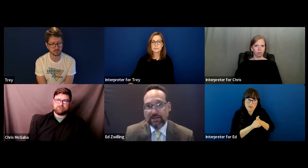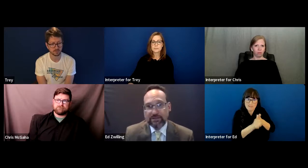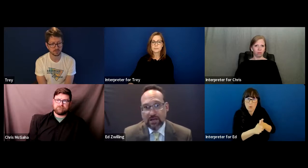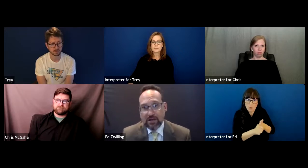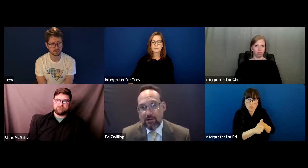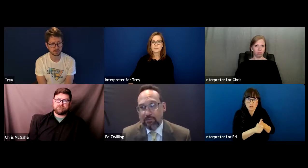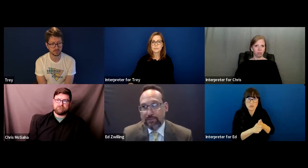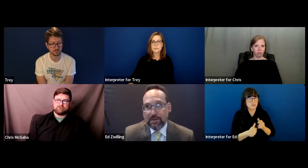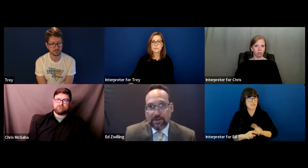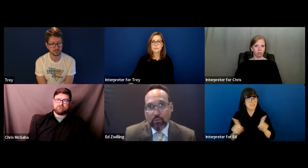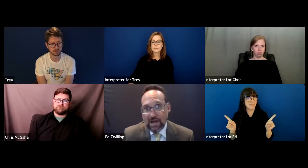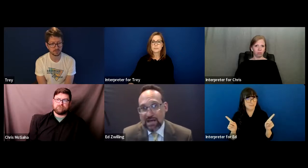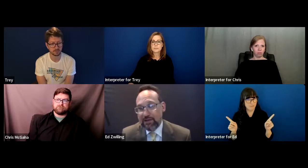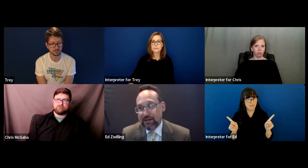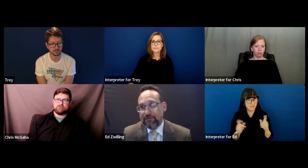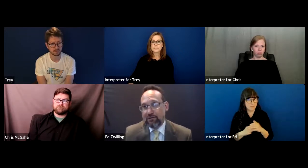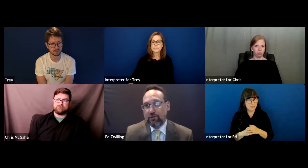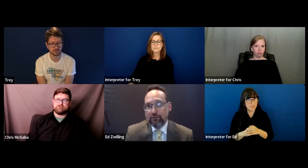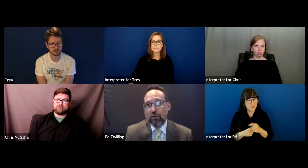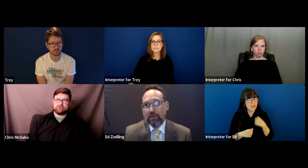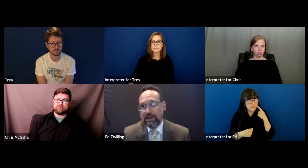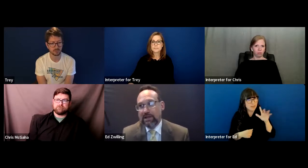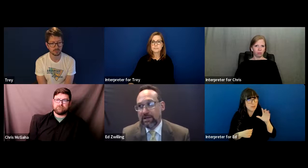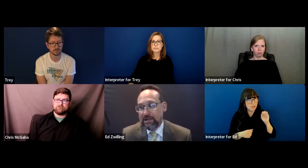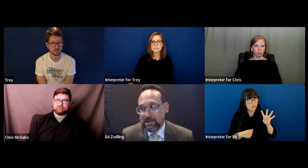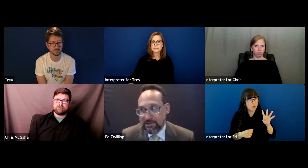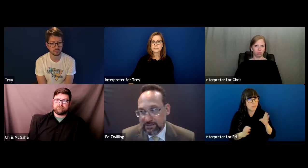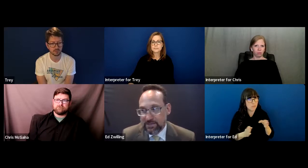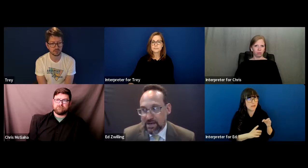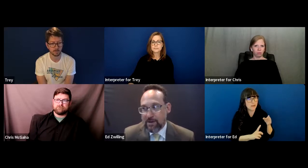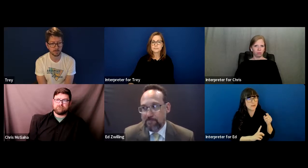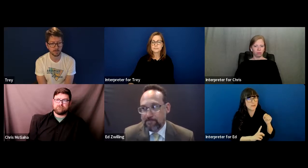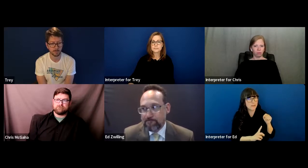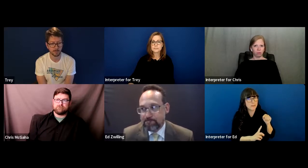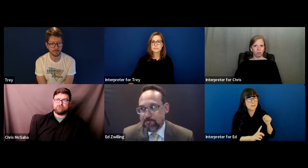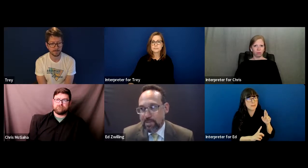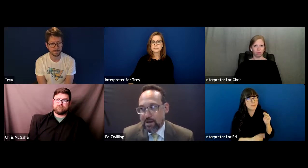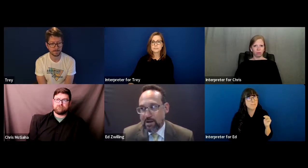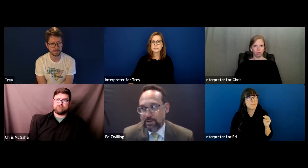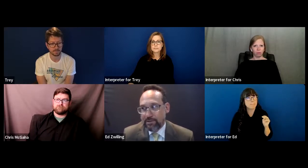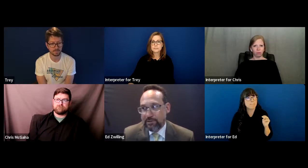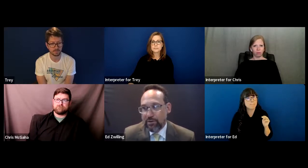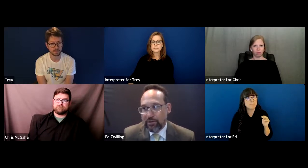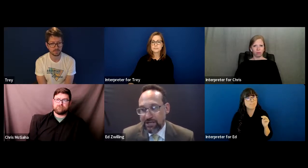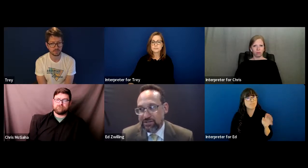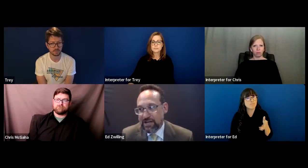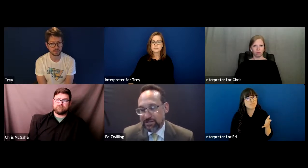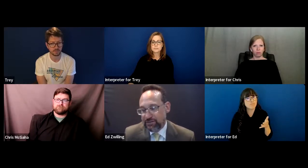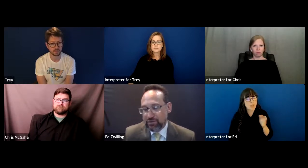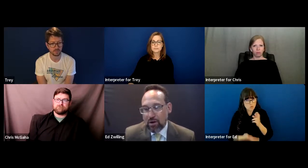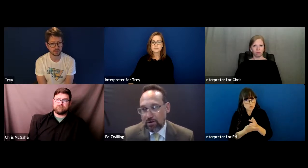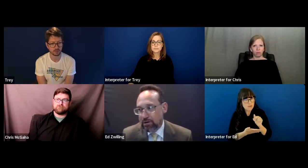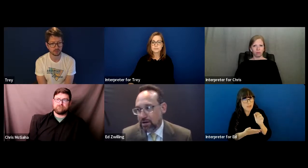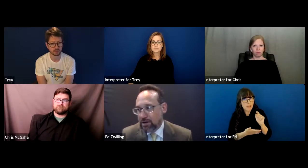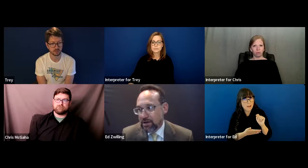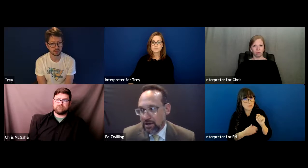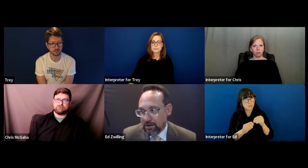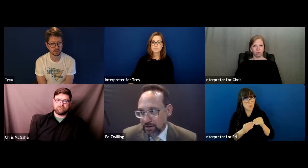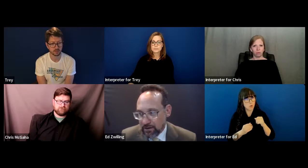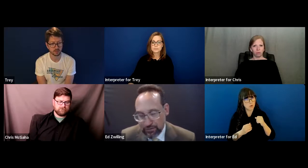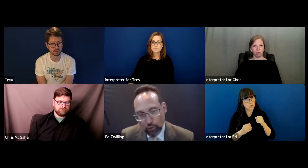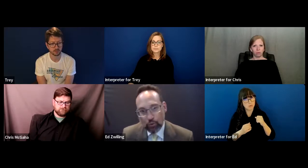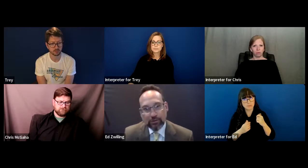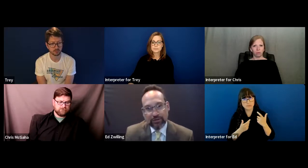And that's, in a way, I think a 504 plan is -- the Rehabilitation Act is a stronger tool